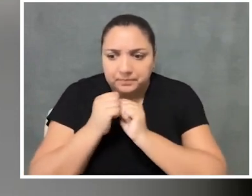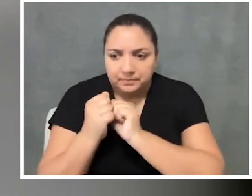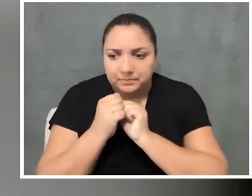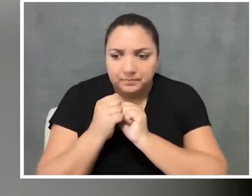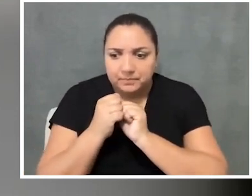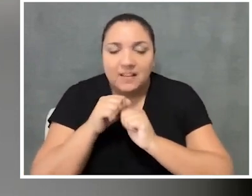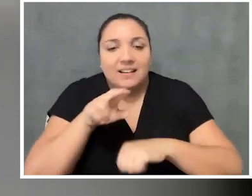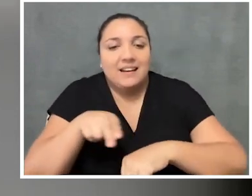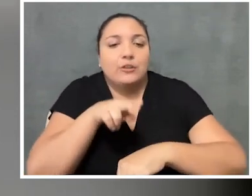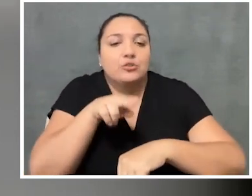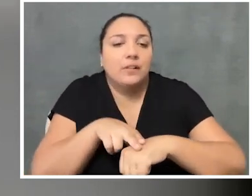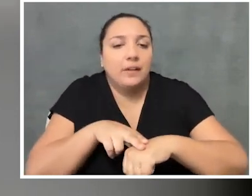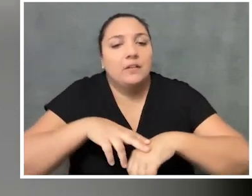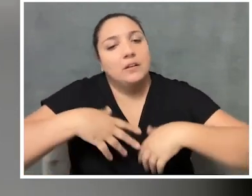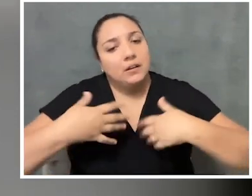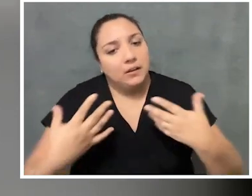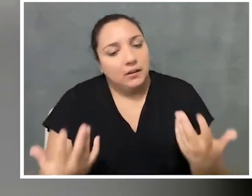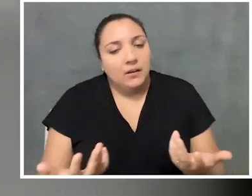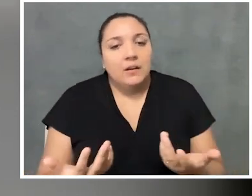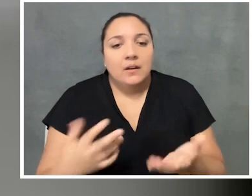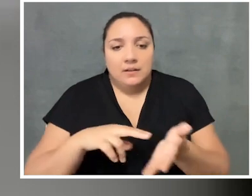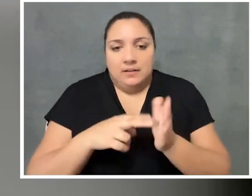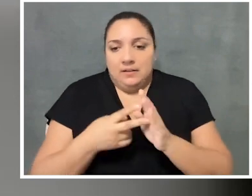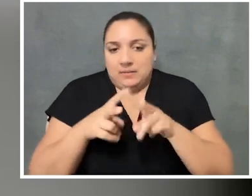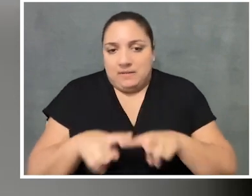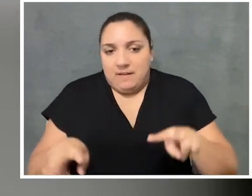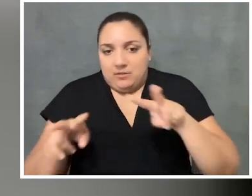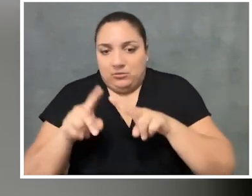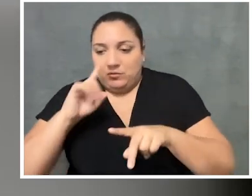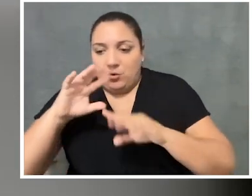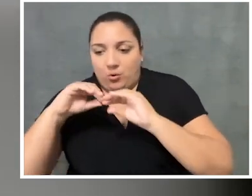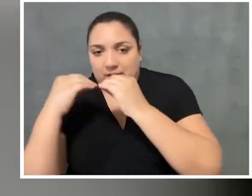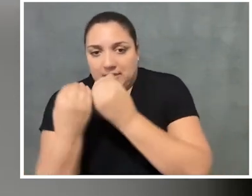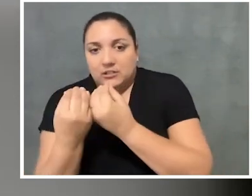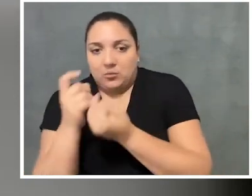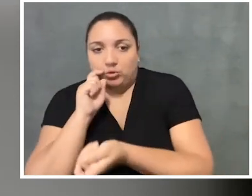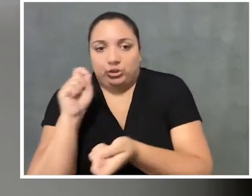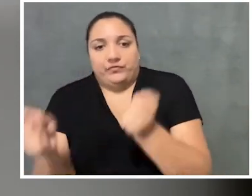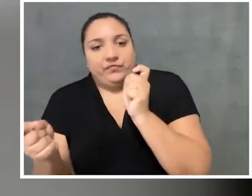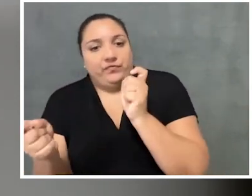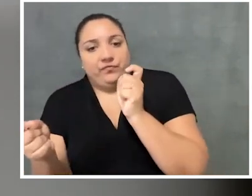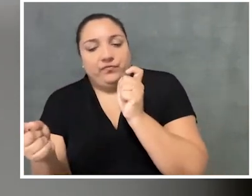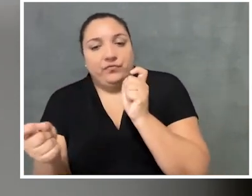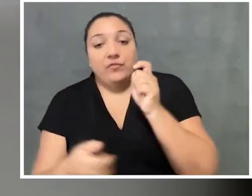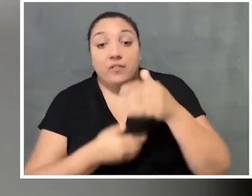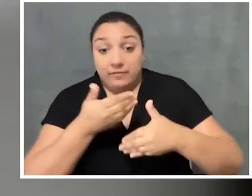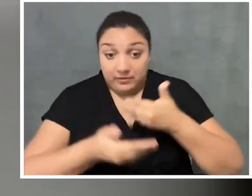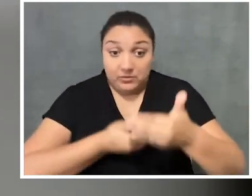just sort of start to shift the values of your organization from the inside. And eventually, as those values shift